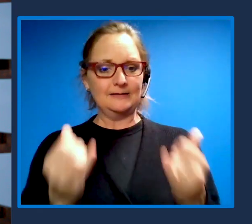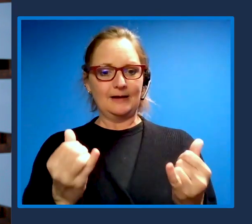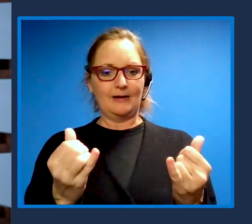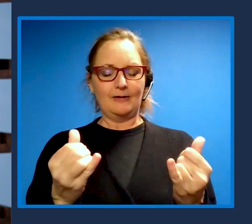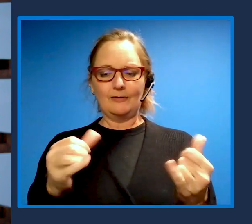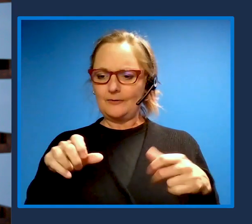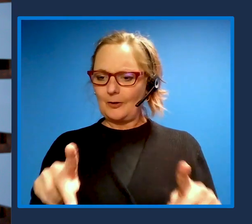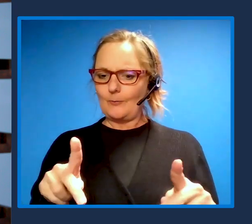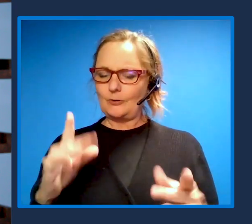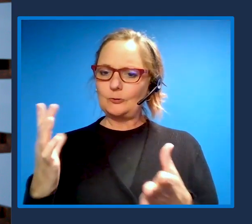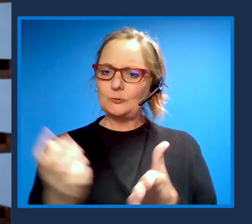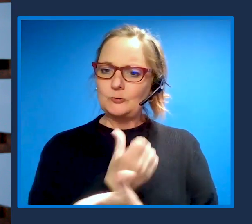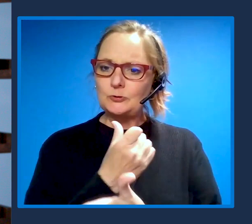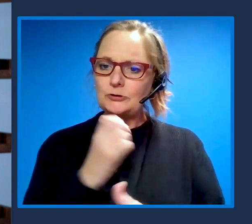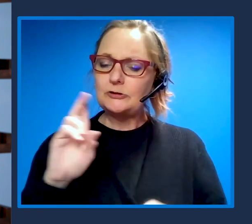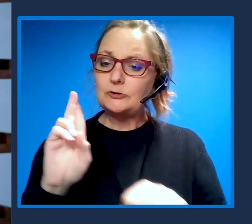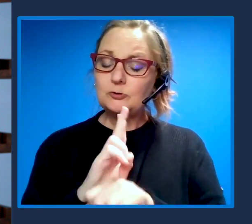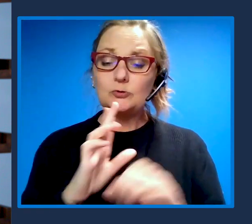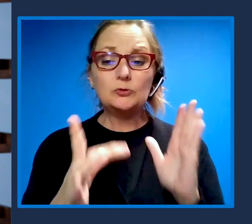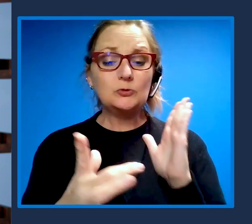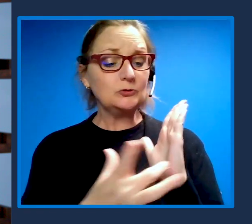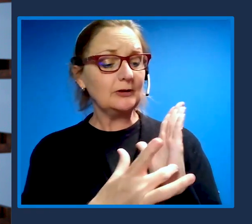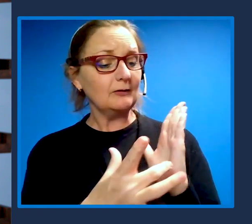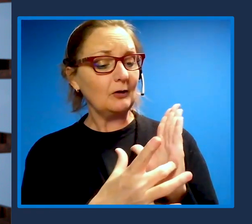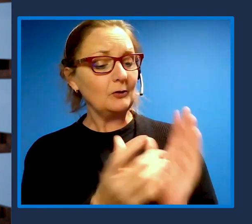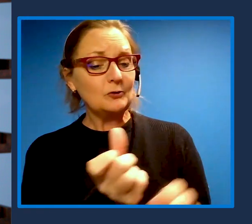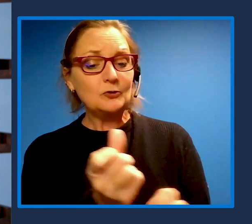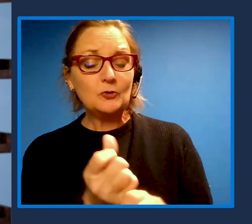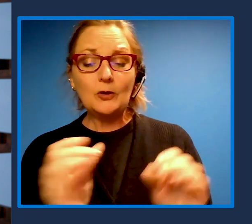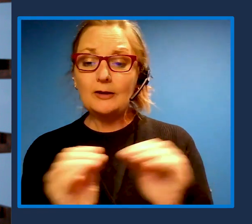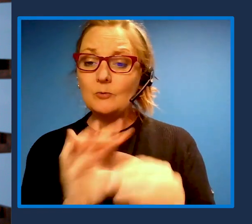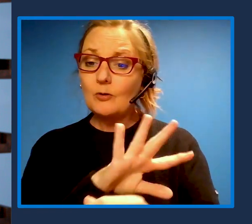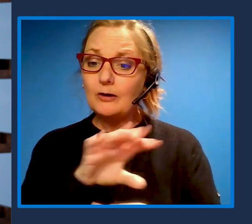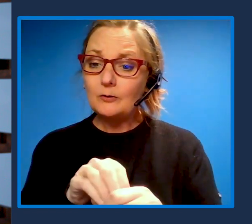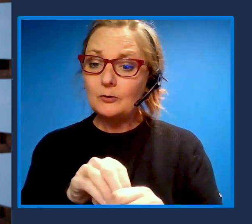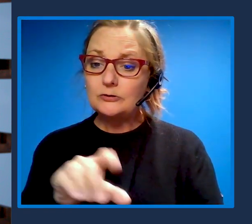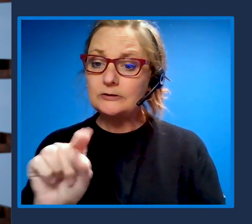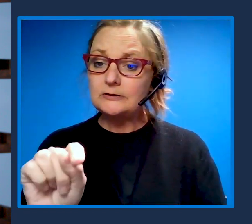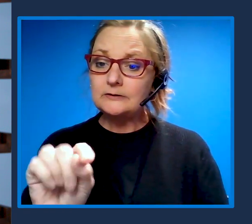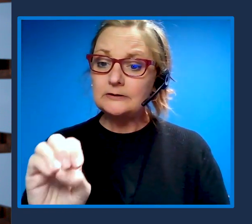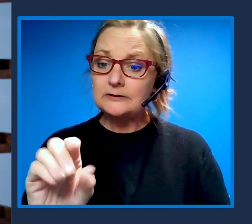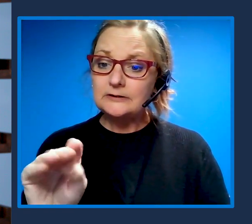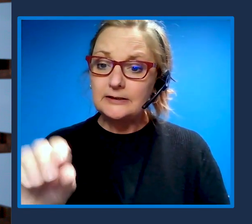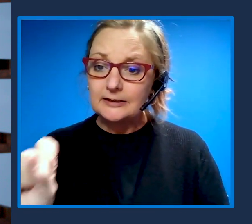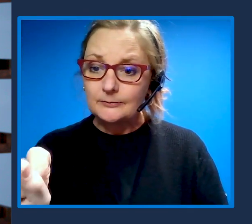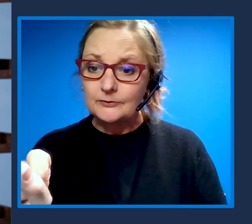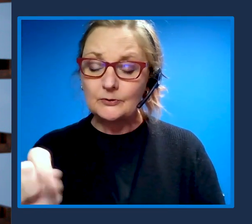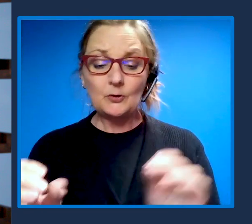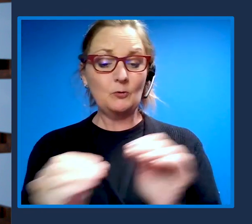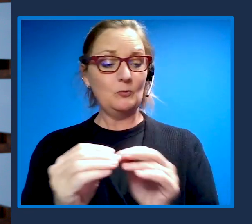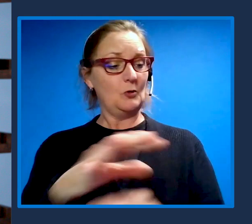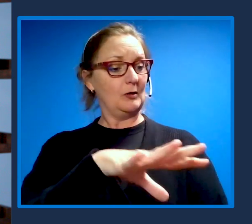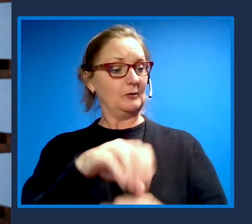to create the more inclusive teams and workplaces. One of the data points for example, is captioning in Teams